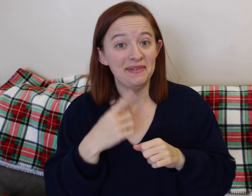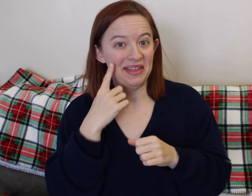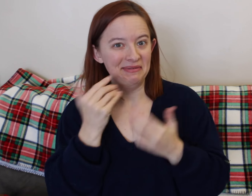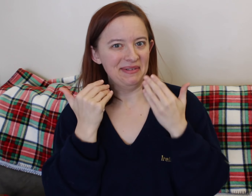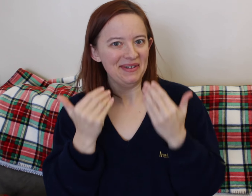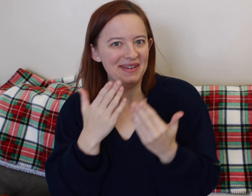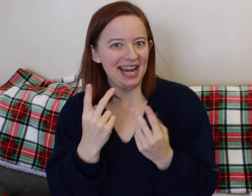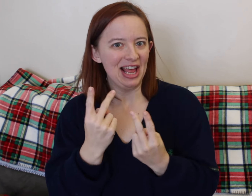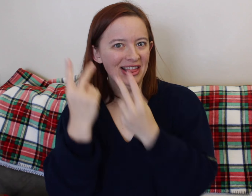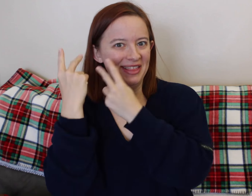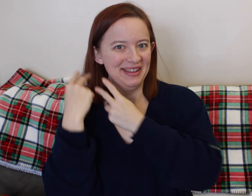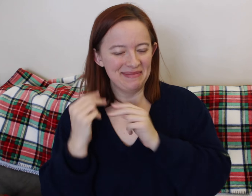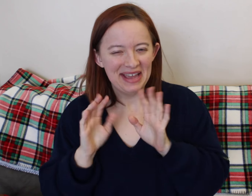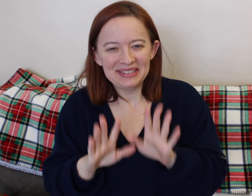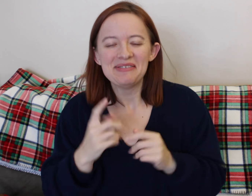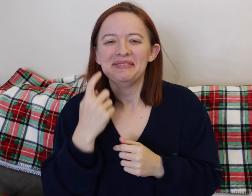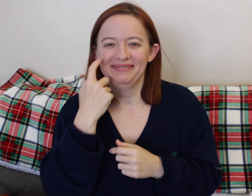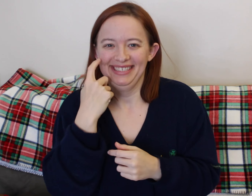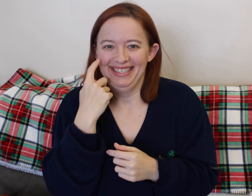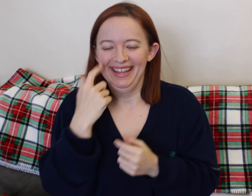But I'm doing mine a year later.